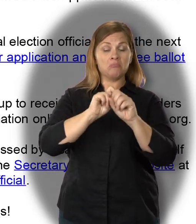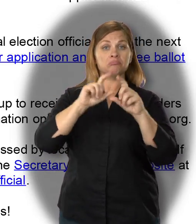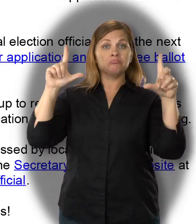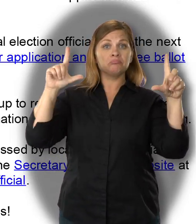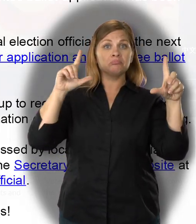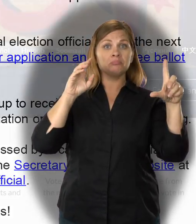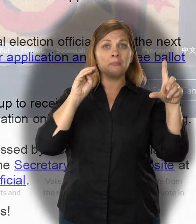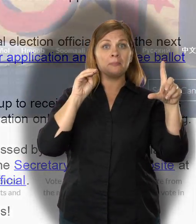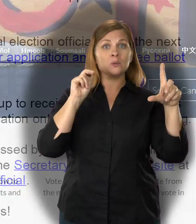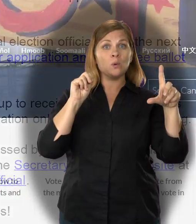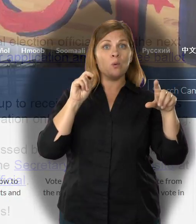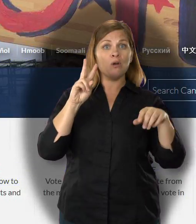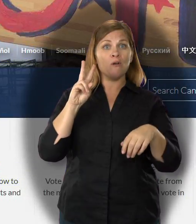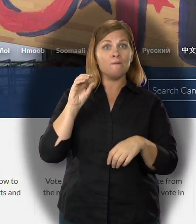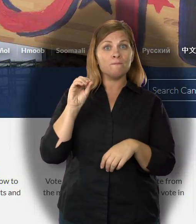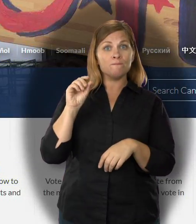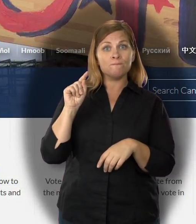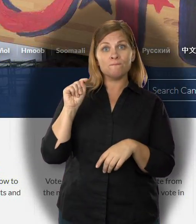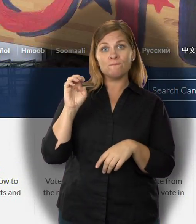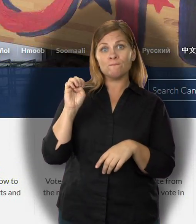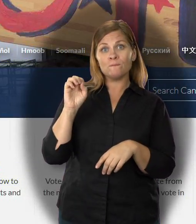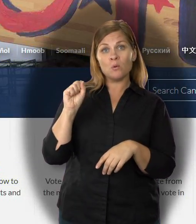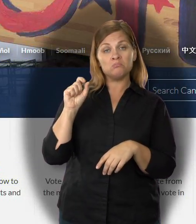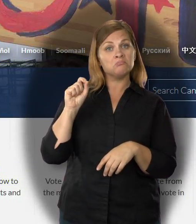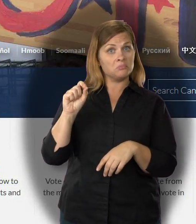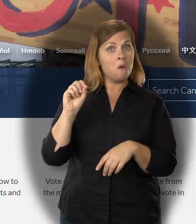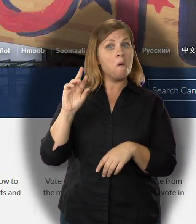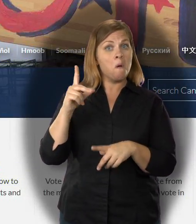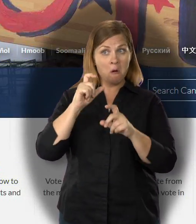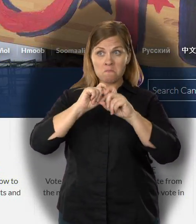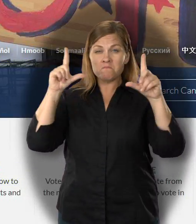A couple of days after you have applied for your ballot,